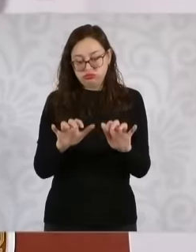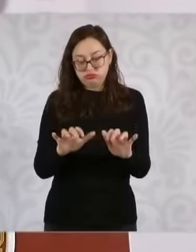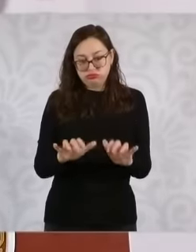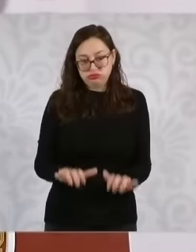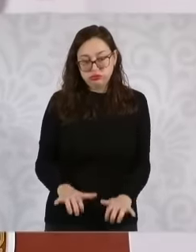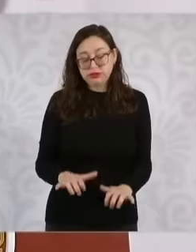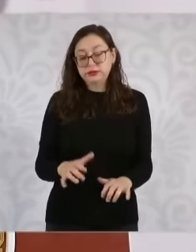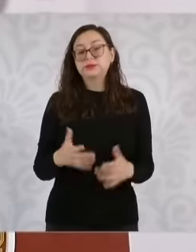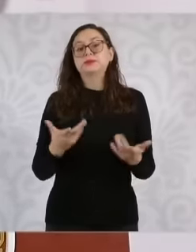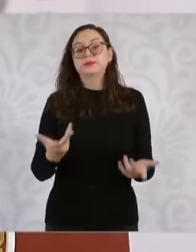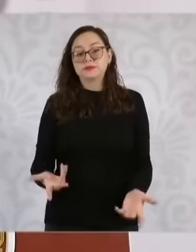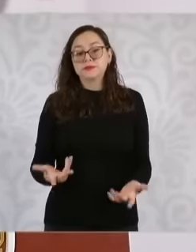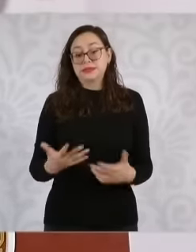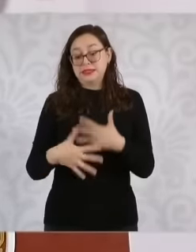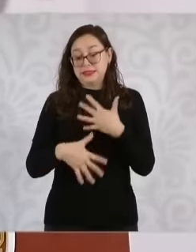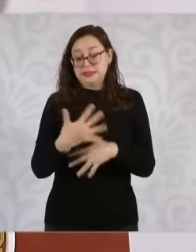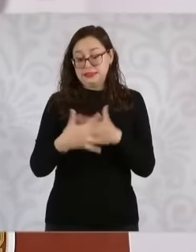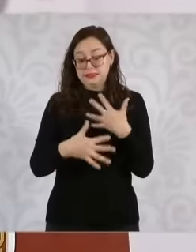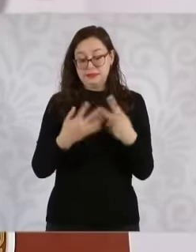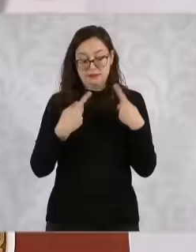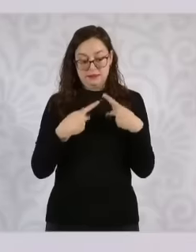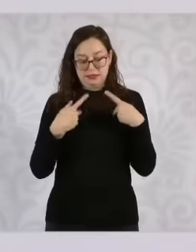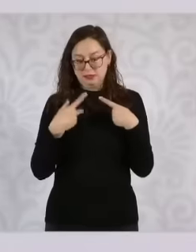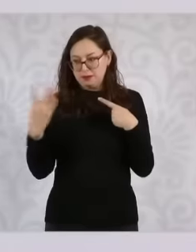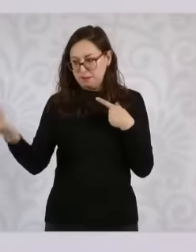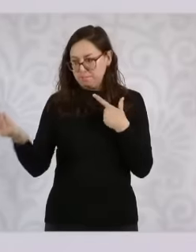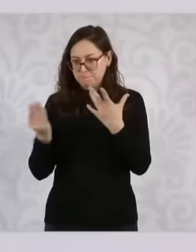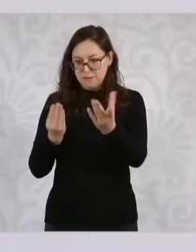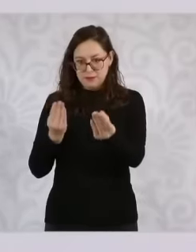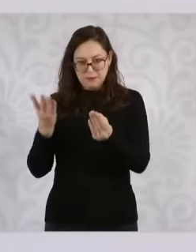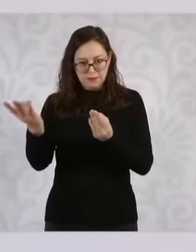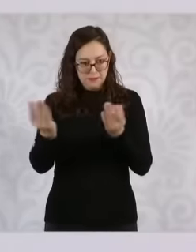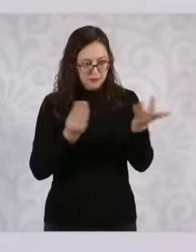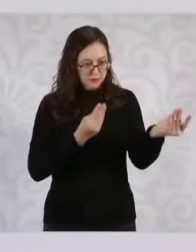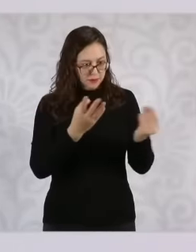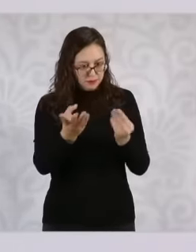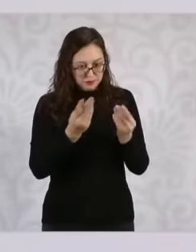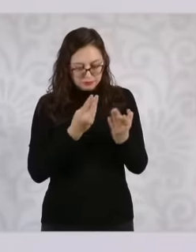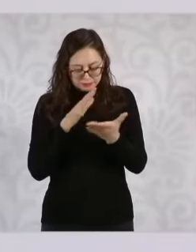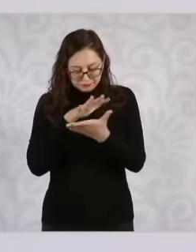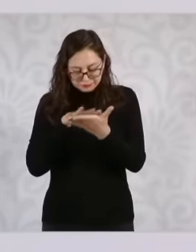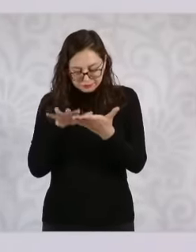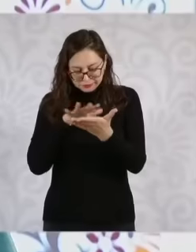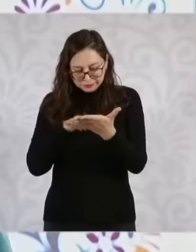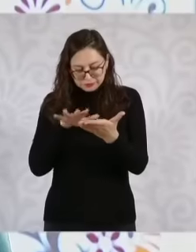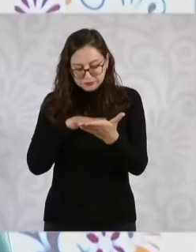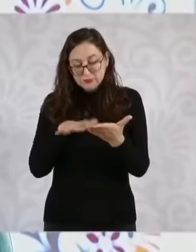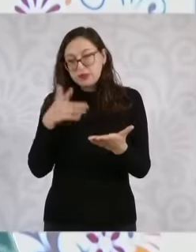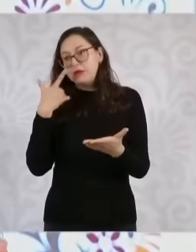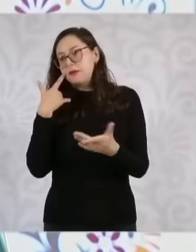obviously reviews to be sure that they have the title and have the qualifications